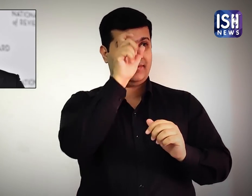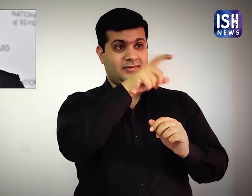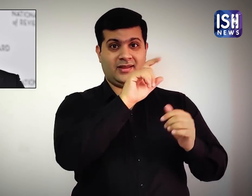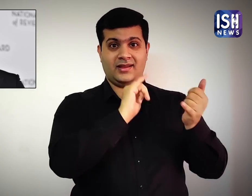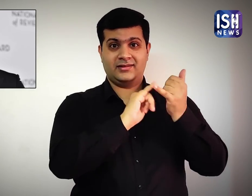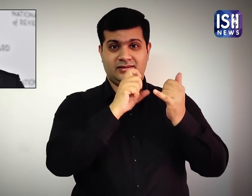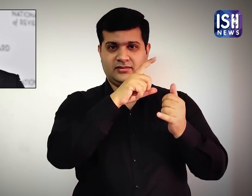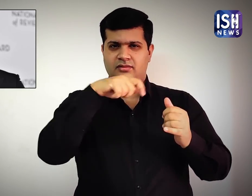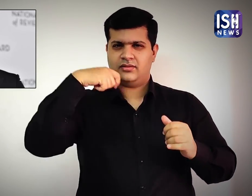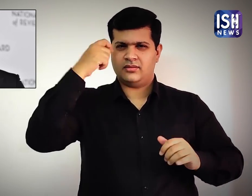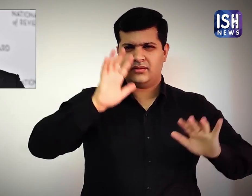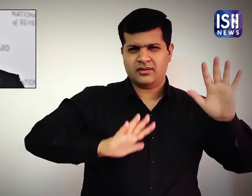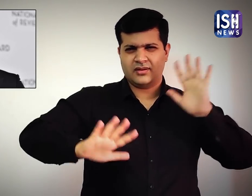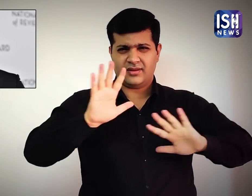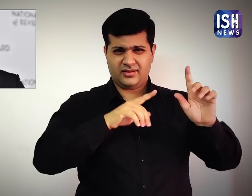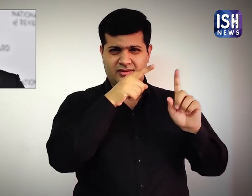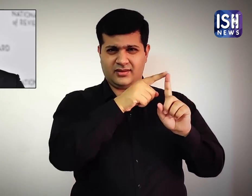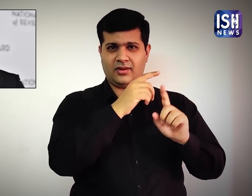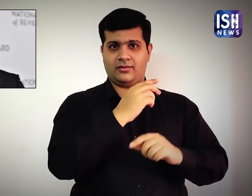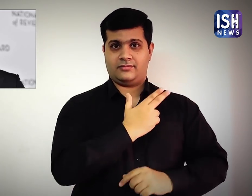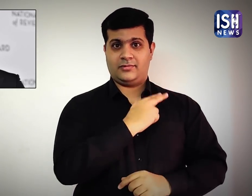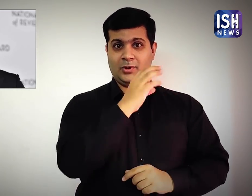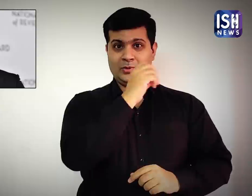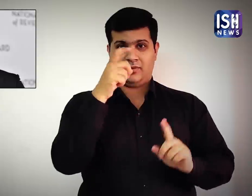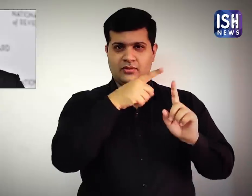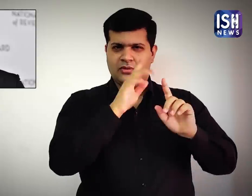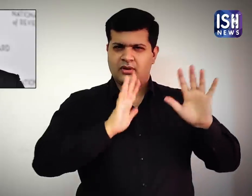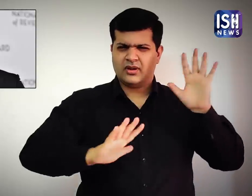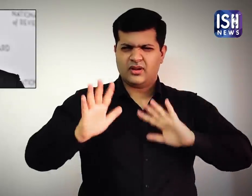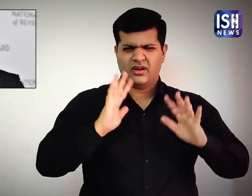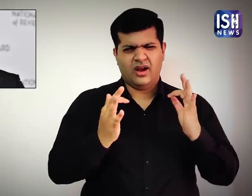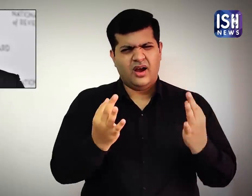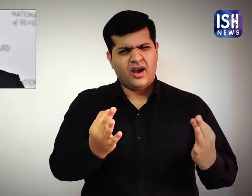‘Sir Sean Connery was the best James Bond.